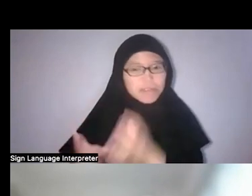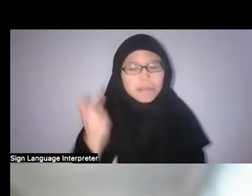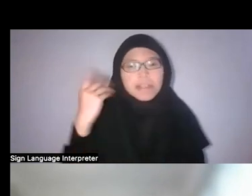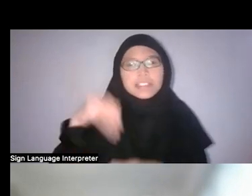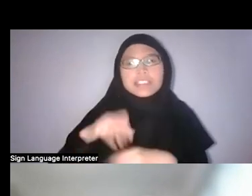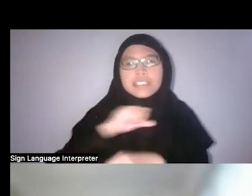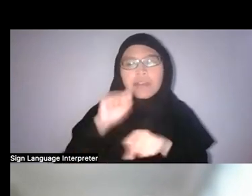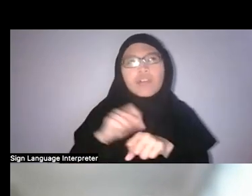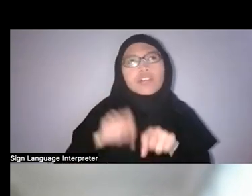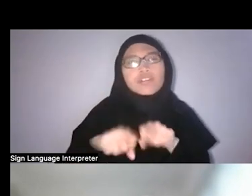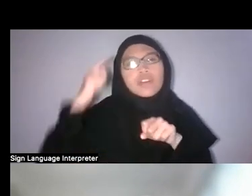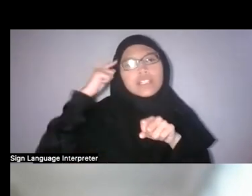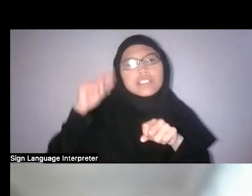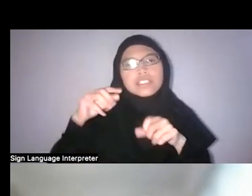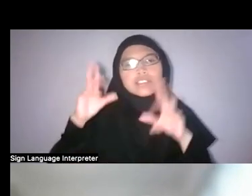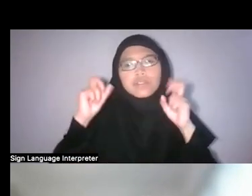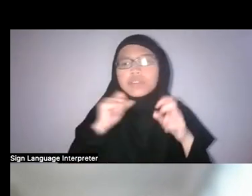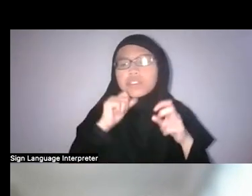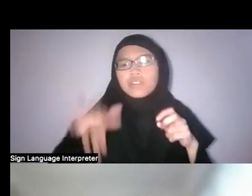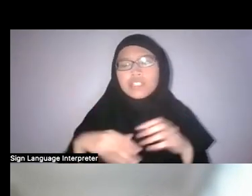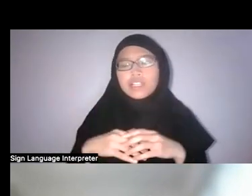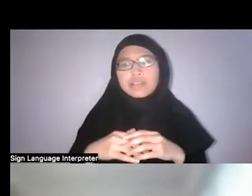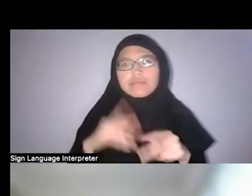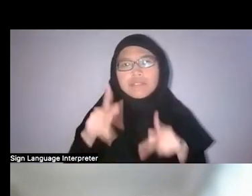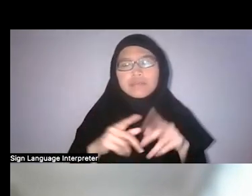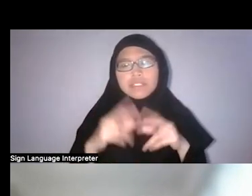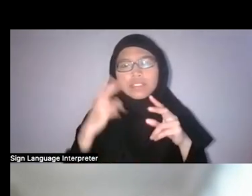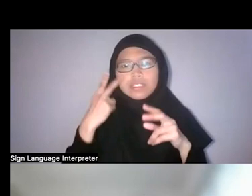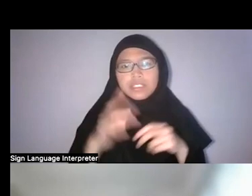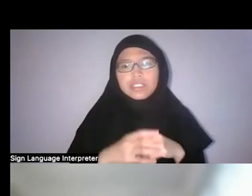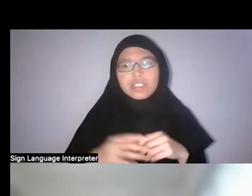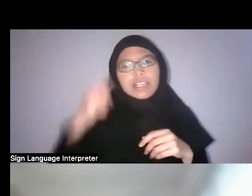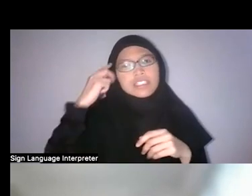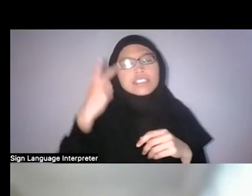looking at how there were a lot of personal and family farms that were